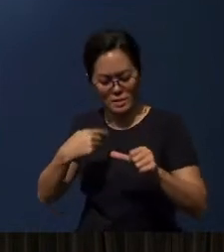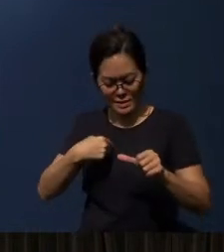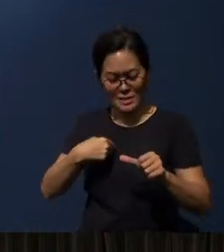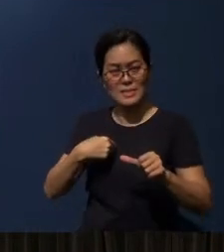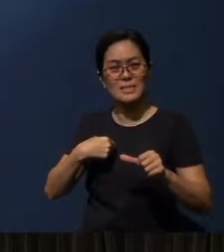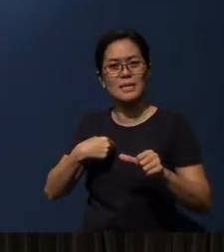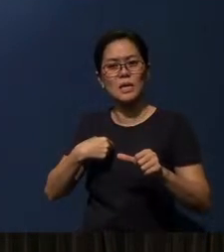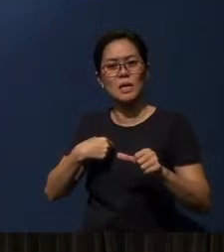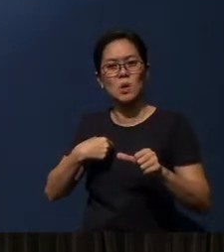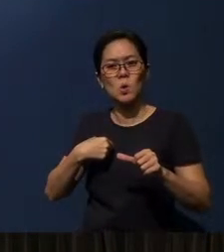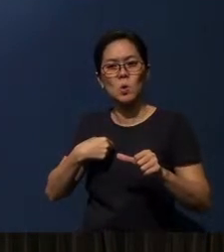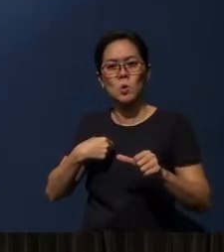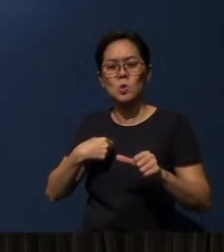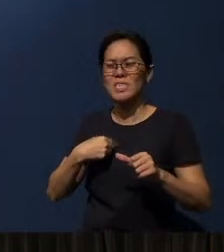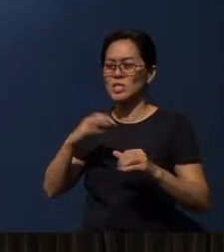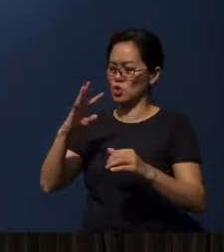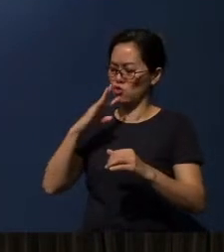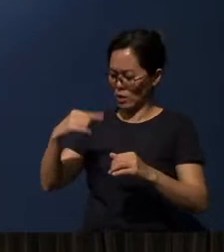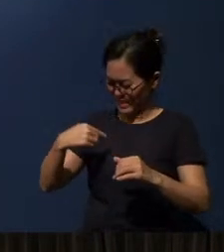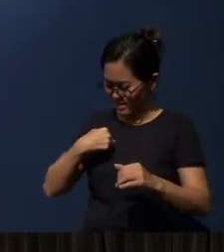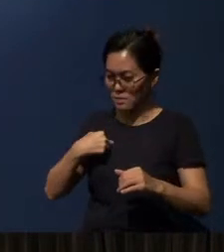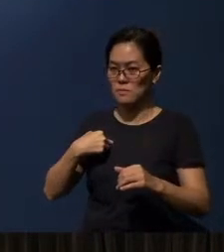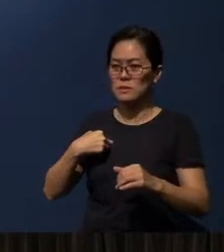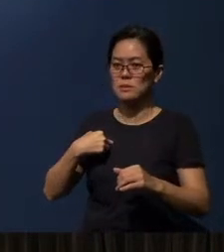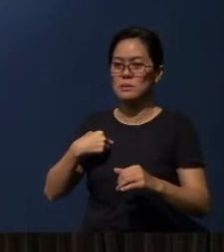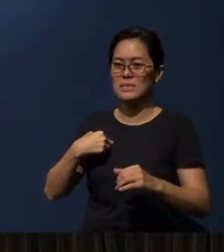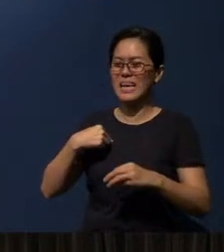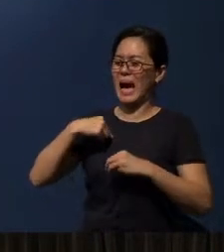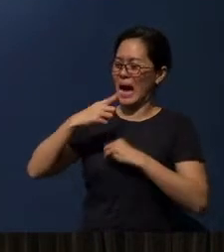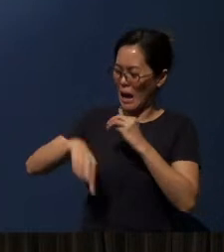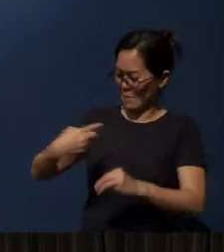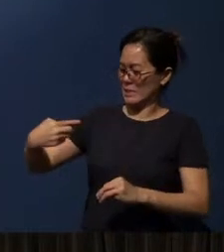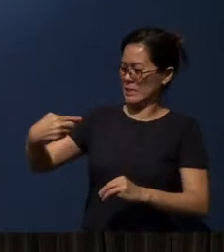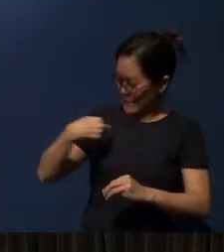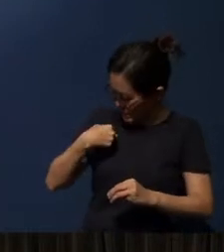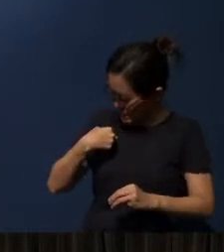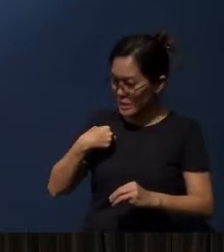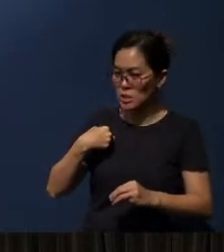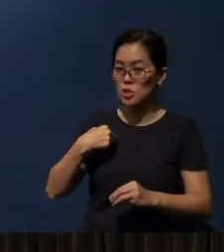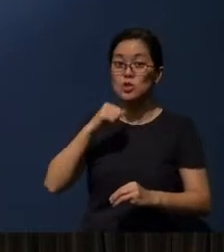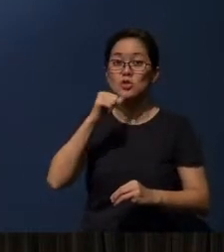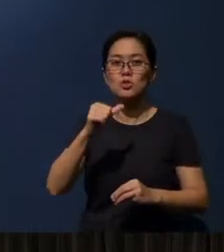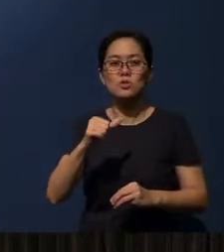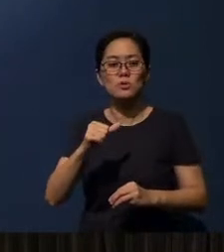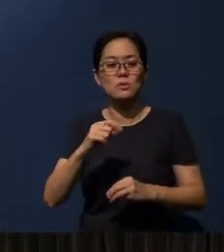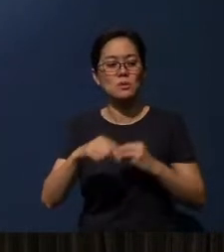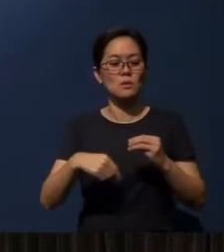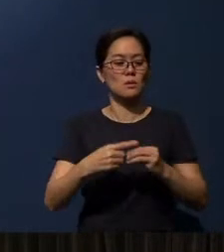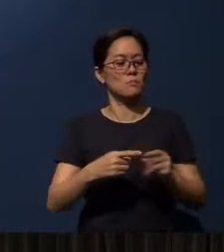‘It is talking to me and about me.’” Not about Ah Seng or Ah Beng.